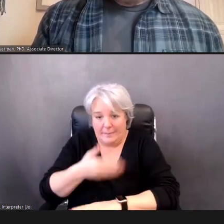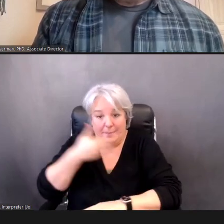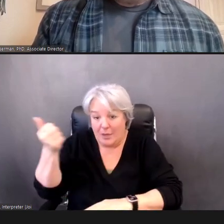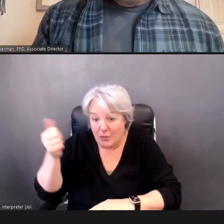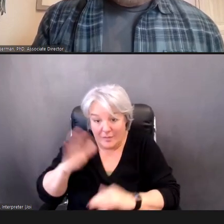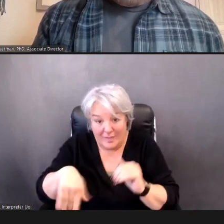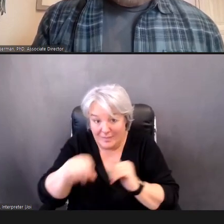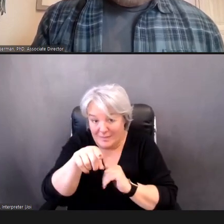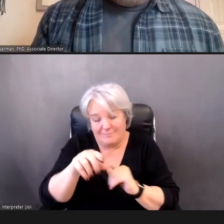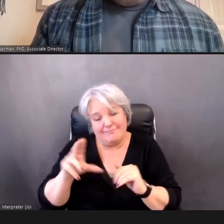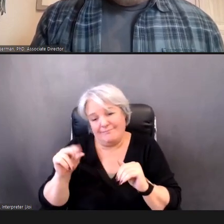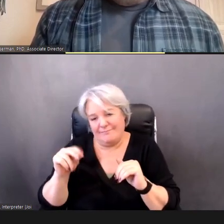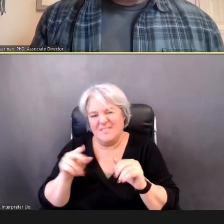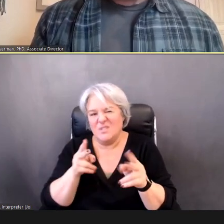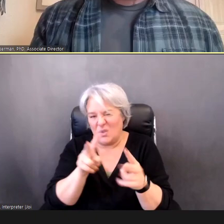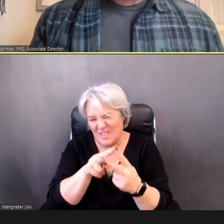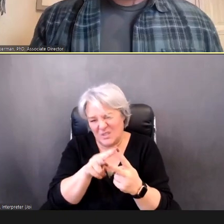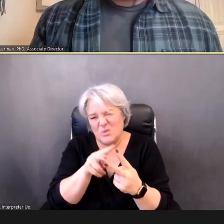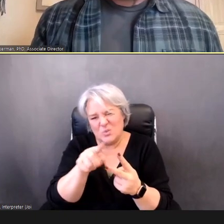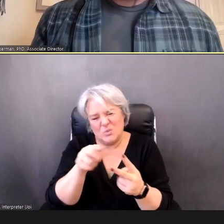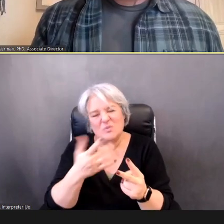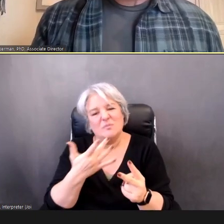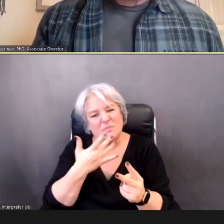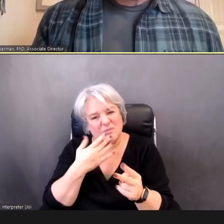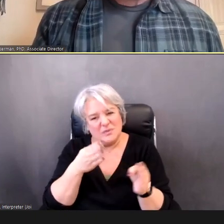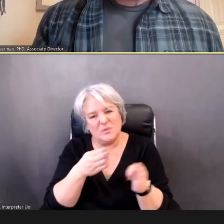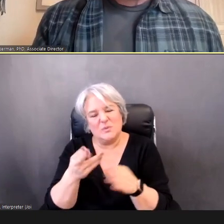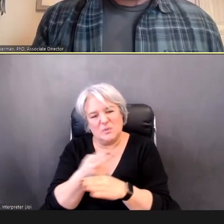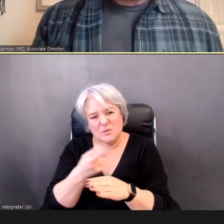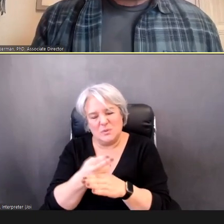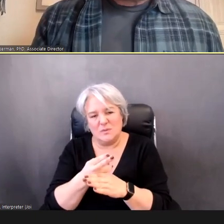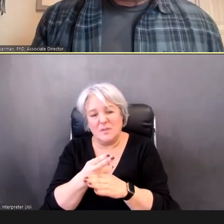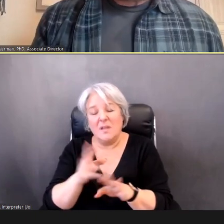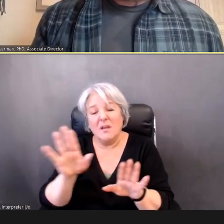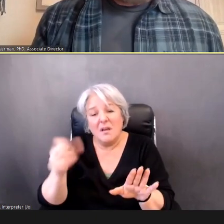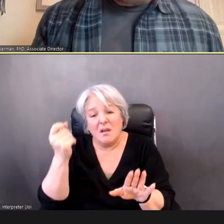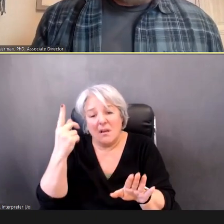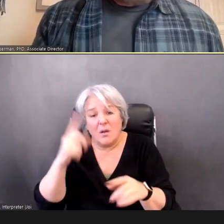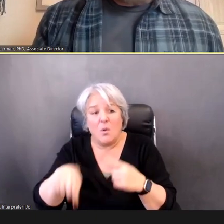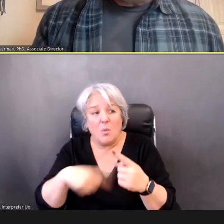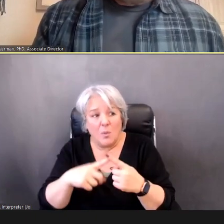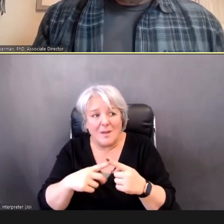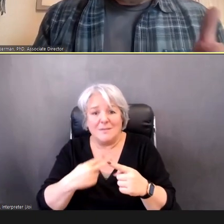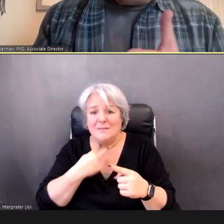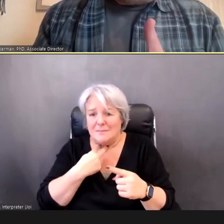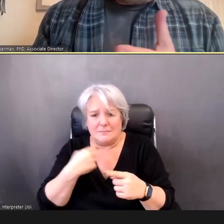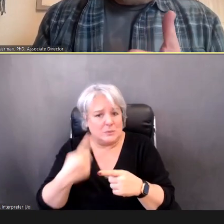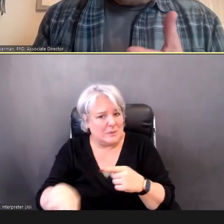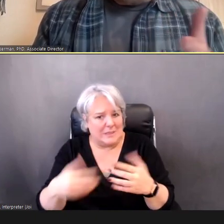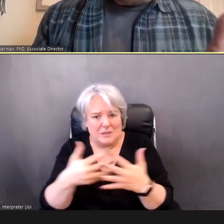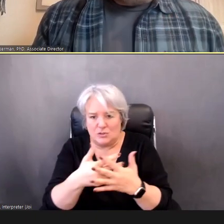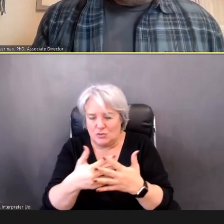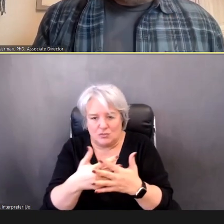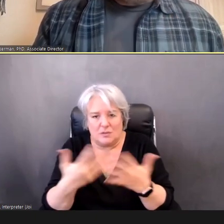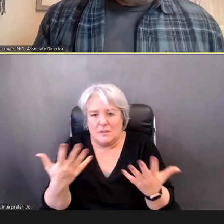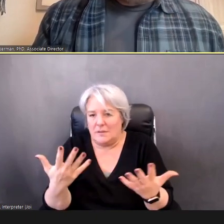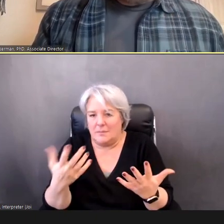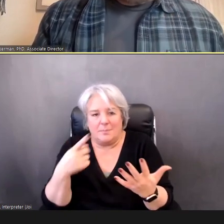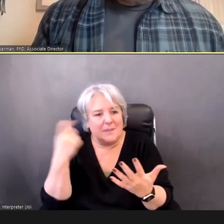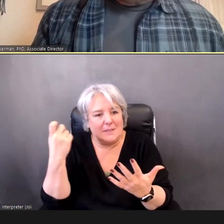Eiserman: And when you're stuck, when you actually can't get a screening, whether it's one or the other methods...